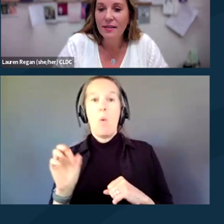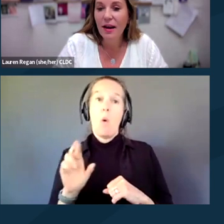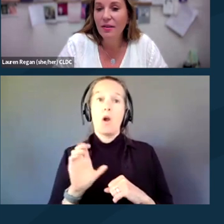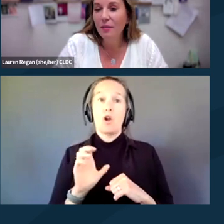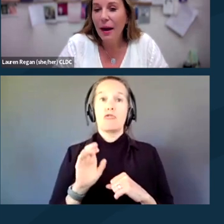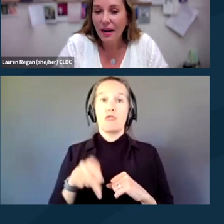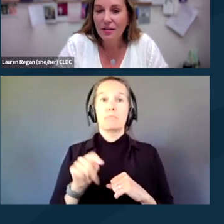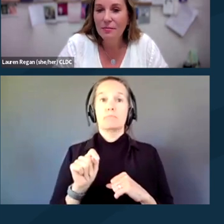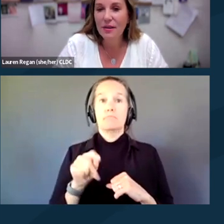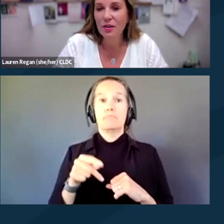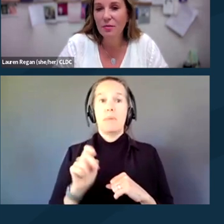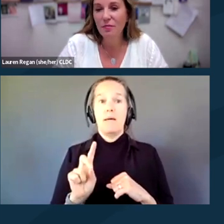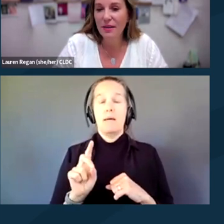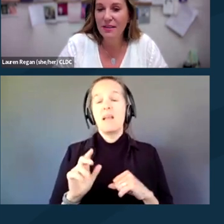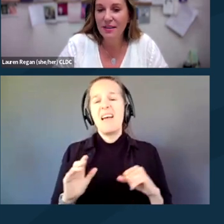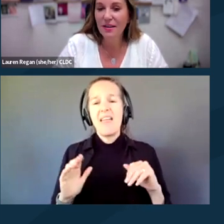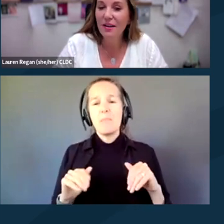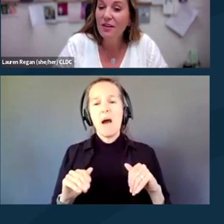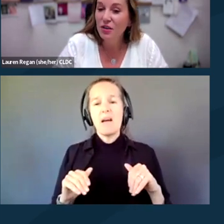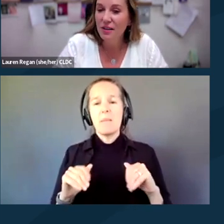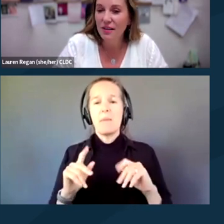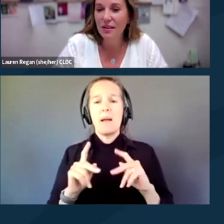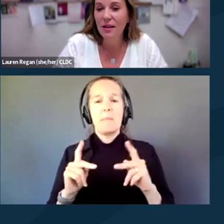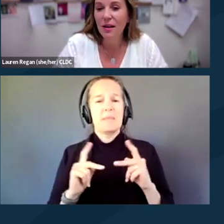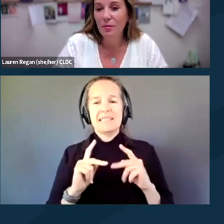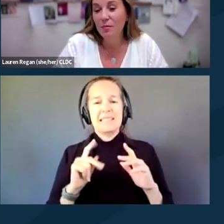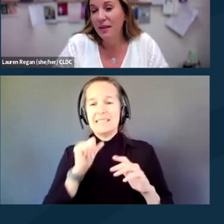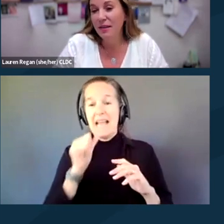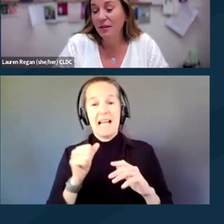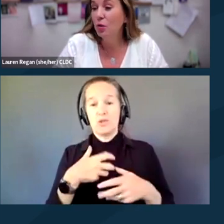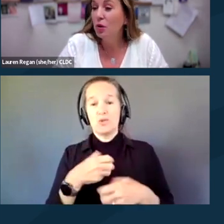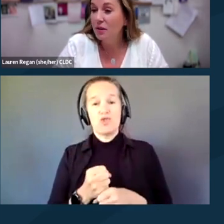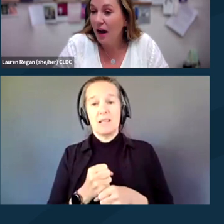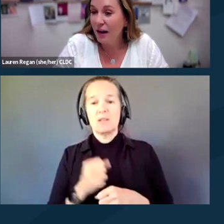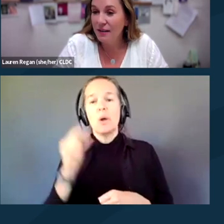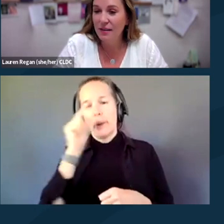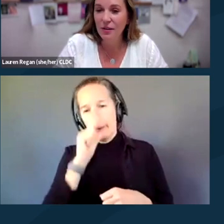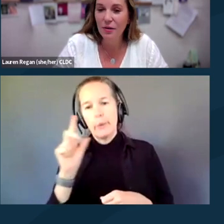Down at the bottom in terms of places that are untrusted would be Google Docs